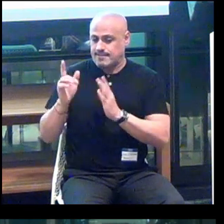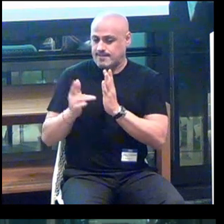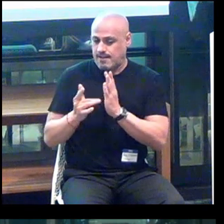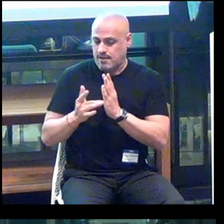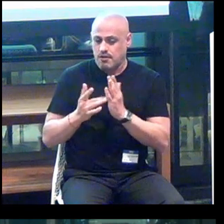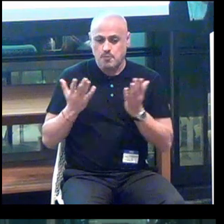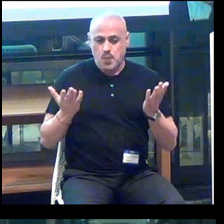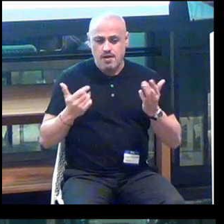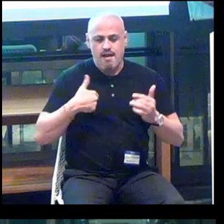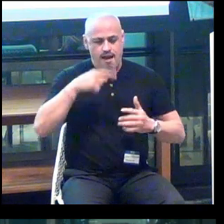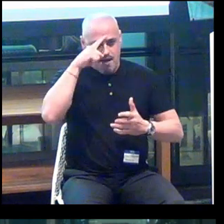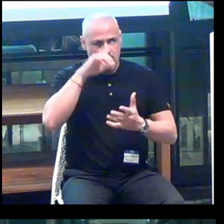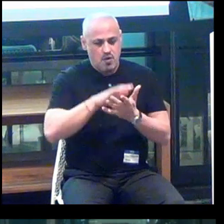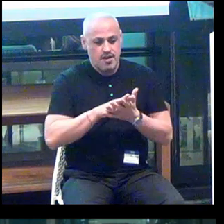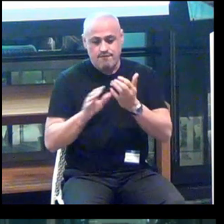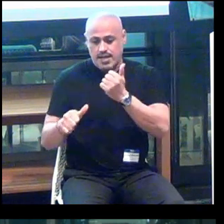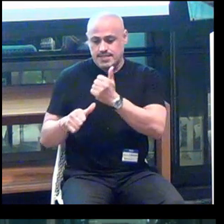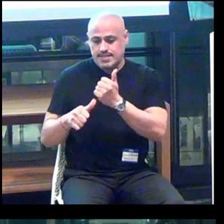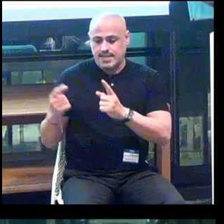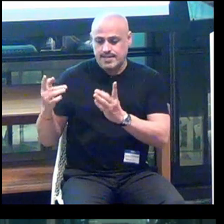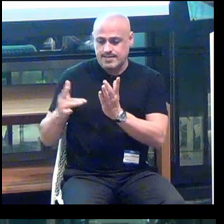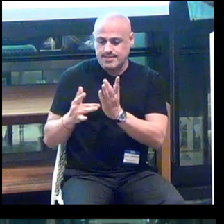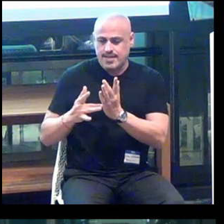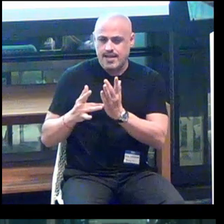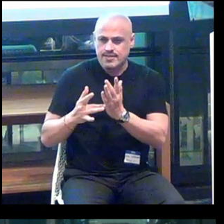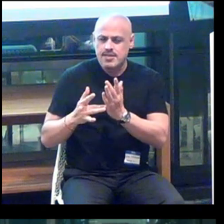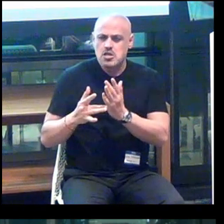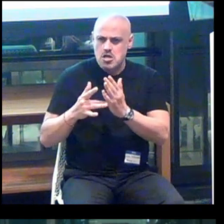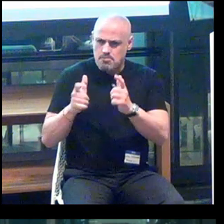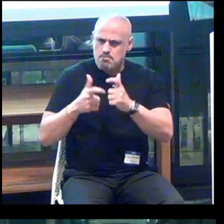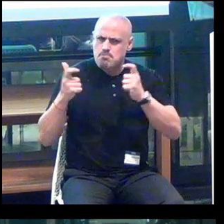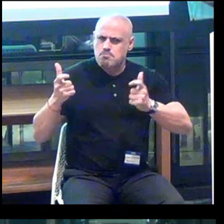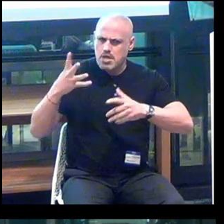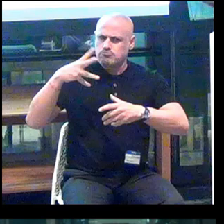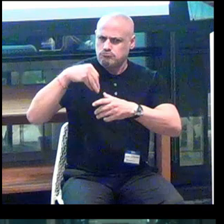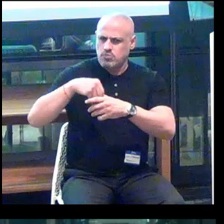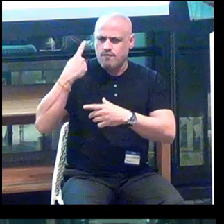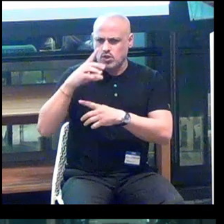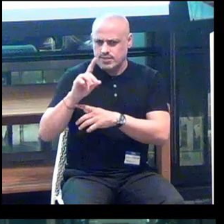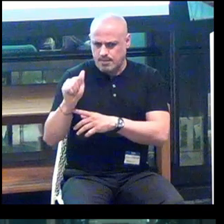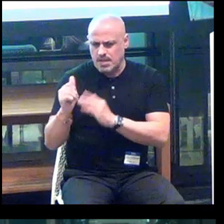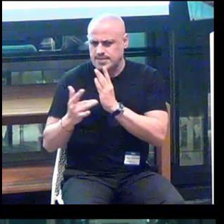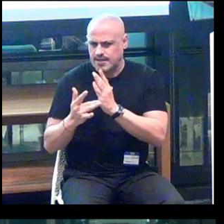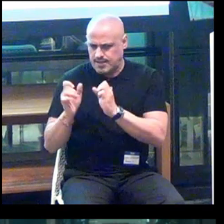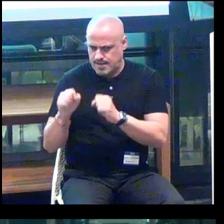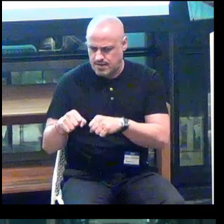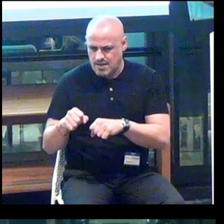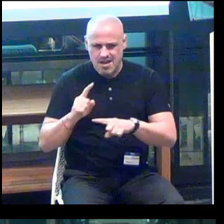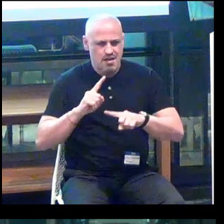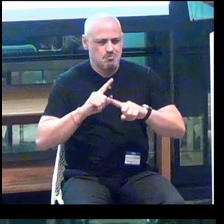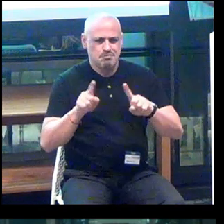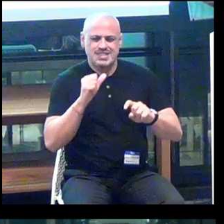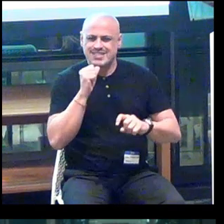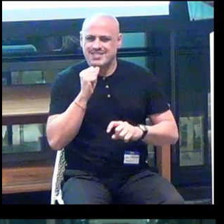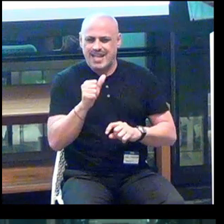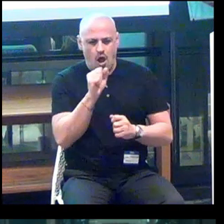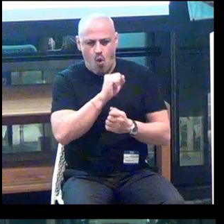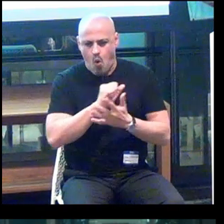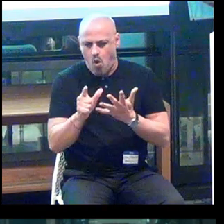is that I believe assistive tech is a major component of disability tech, but it's not all of it.